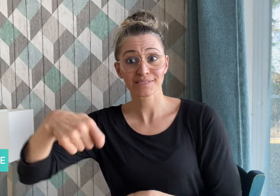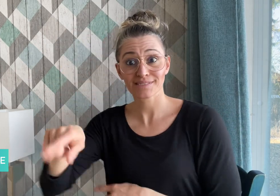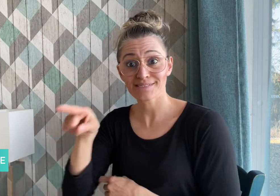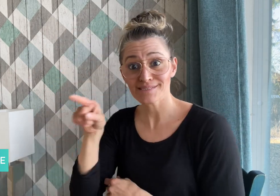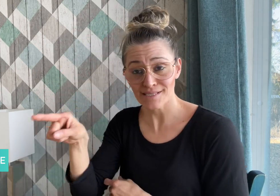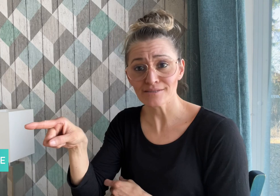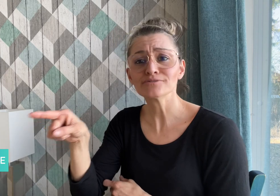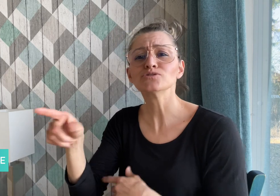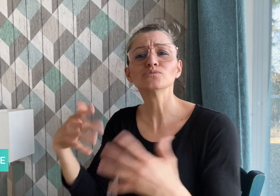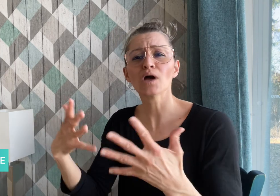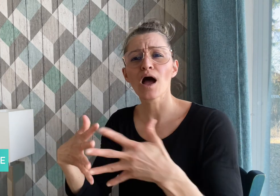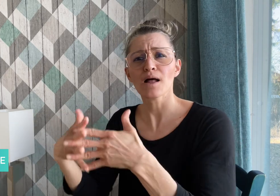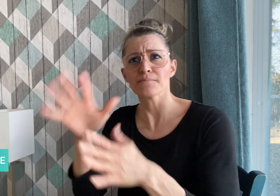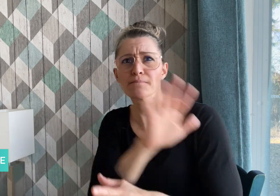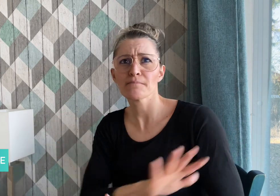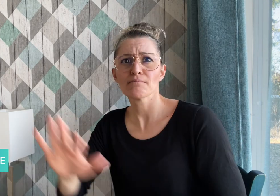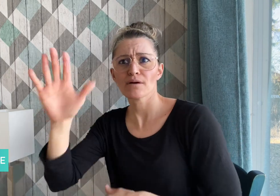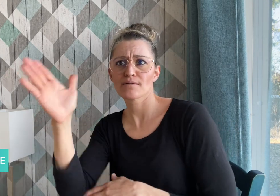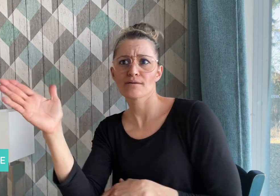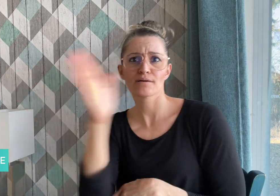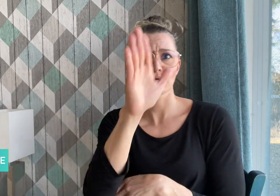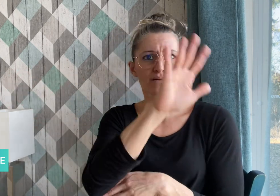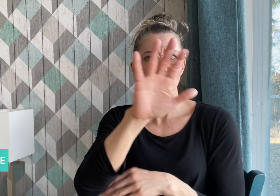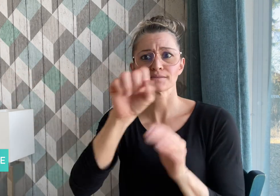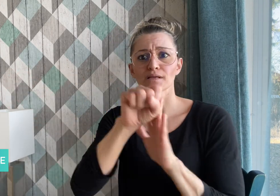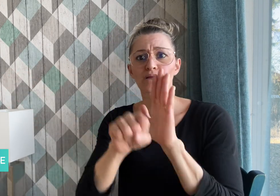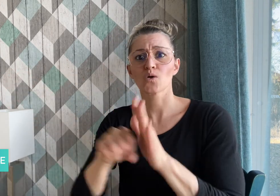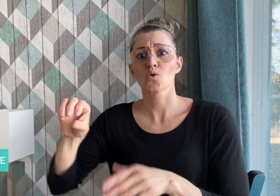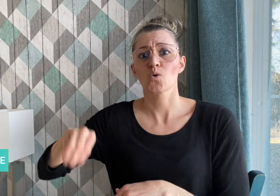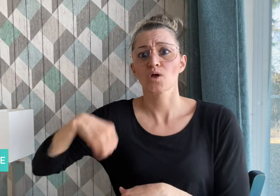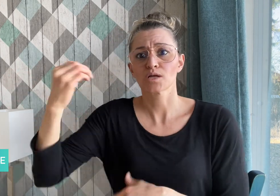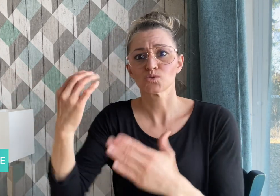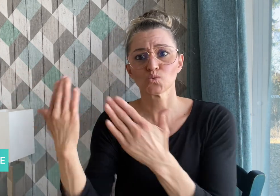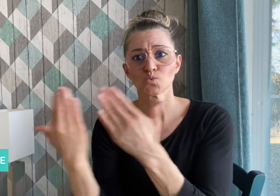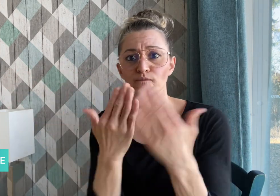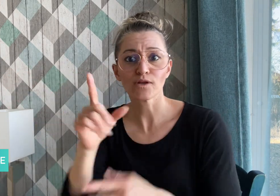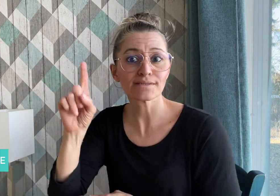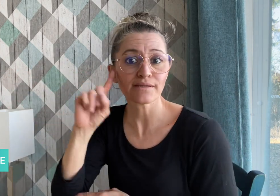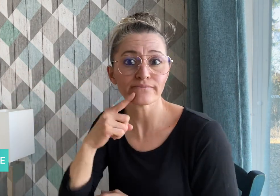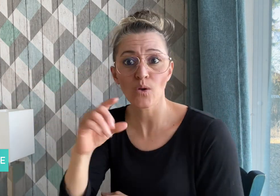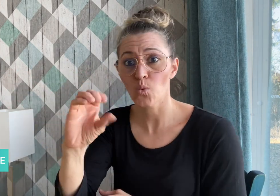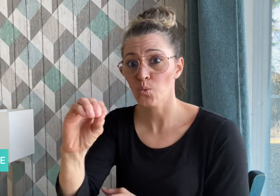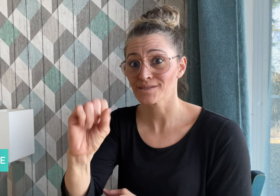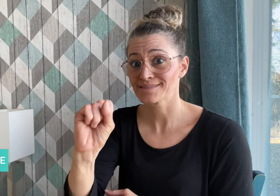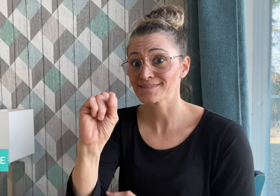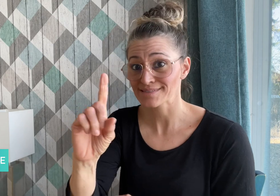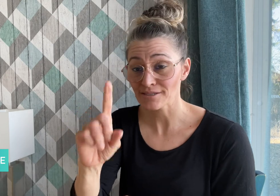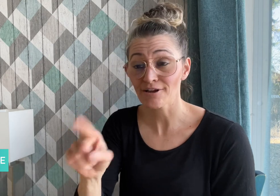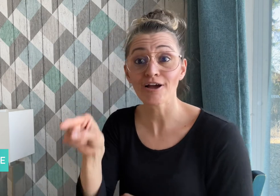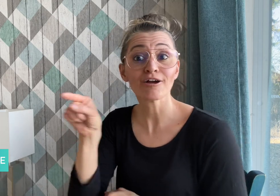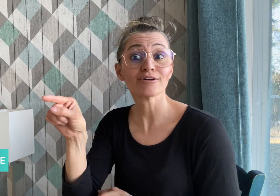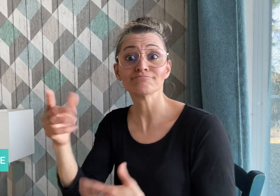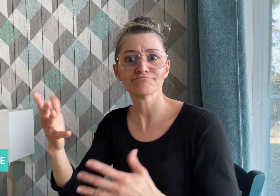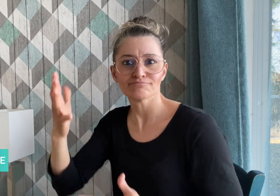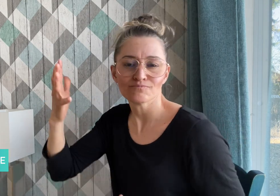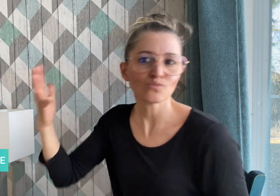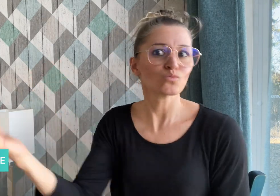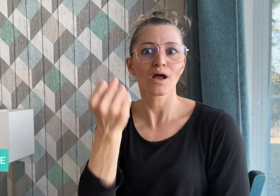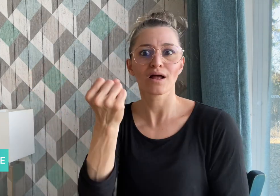for the Deaf (OSD) has won the state's poetry contest.